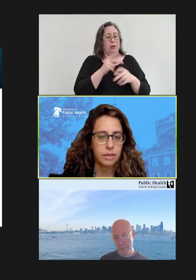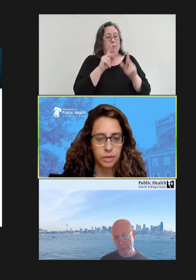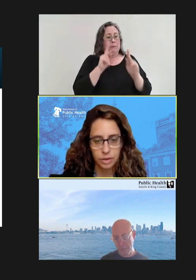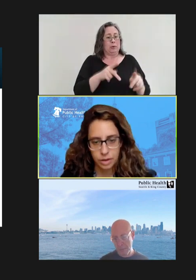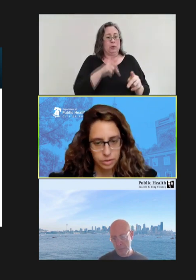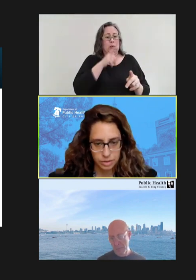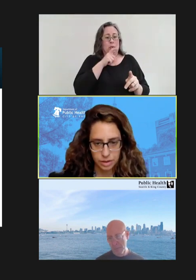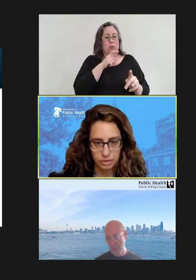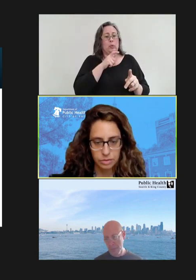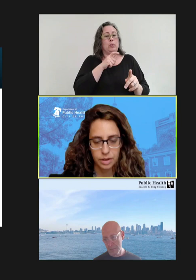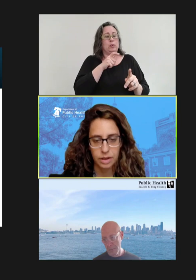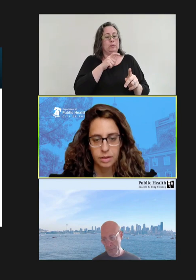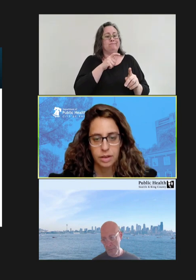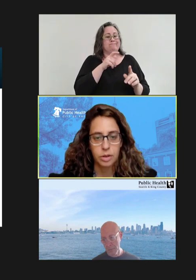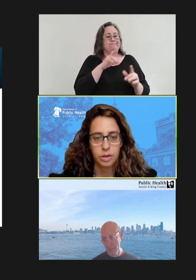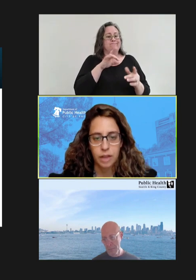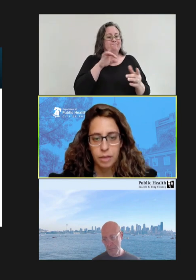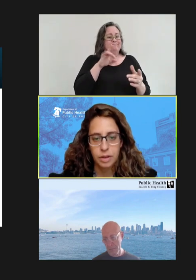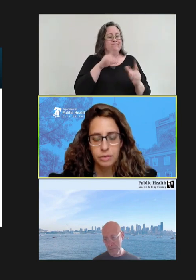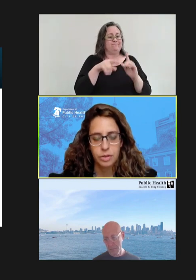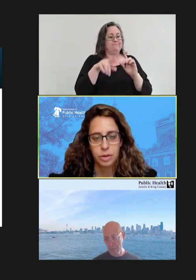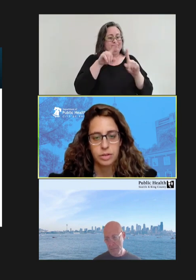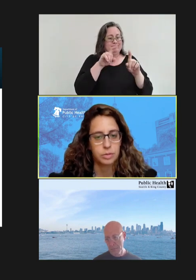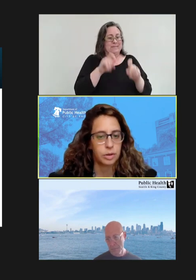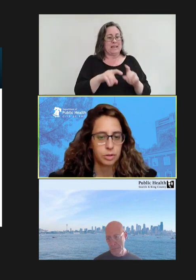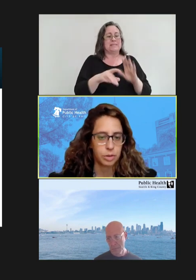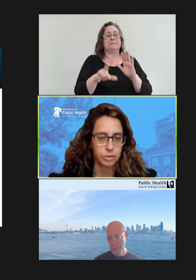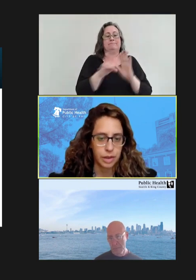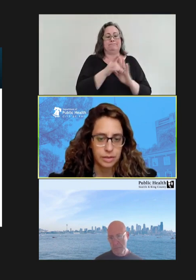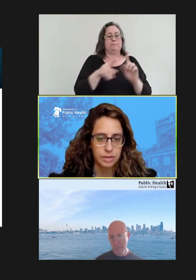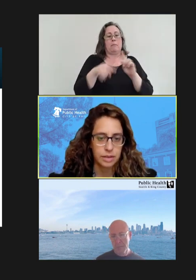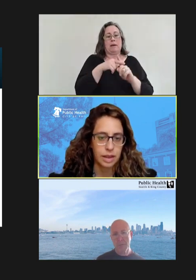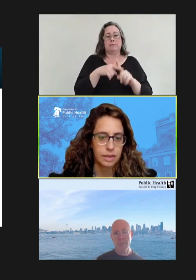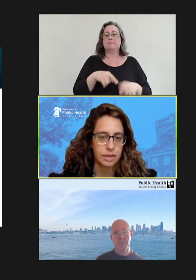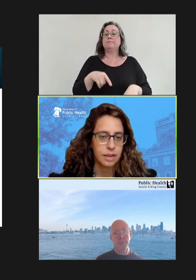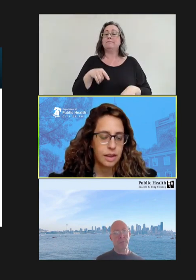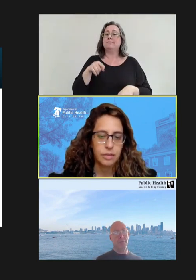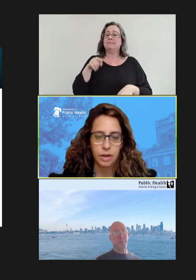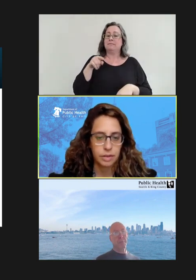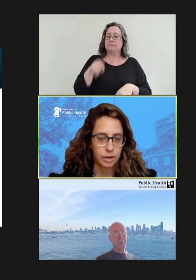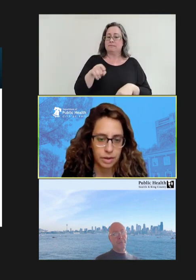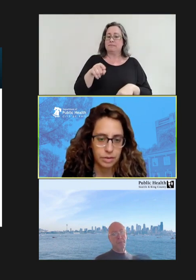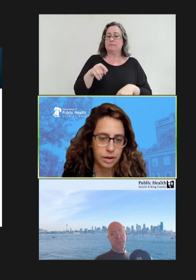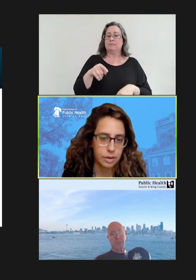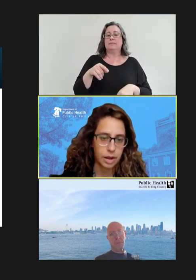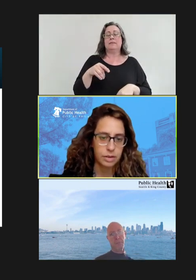infant who had received immunoglobulin for post-exposure prophylaxis and had a very mild